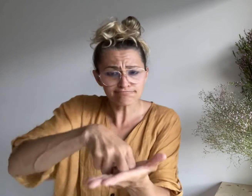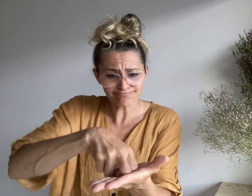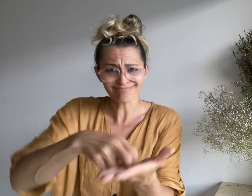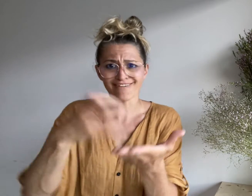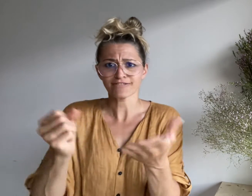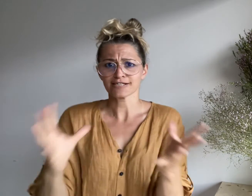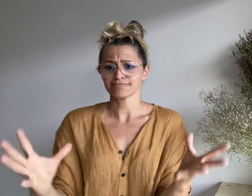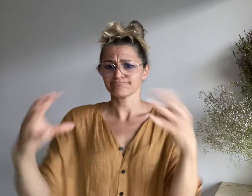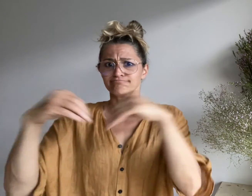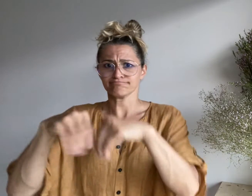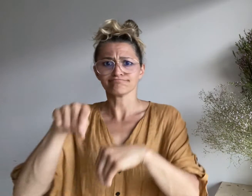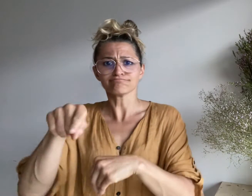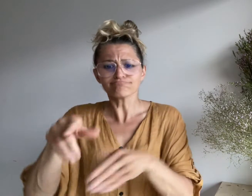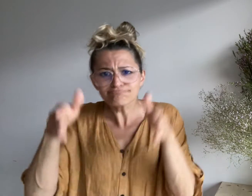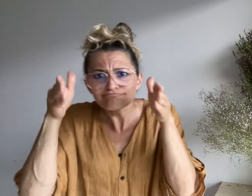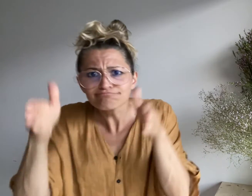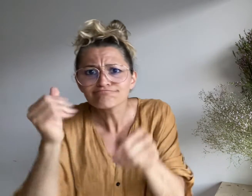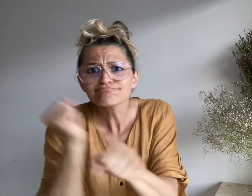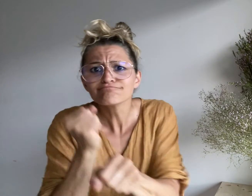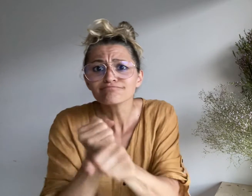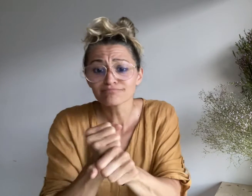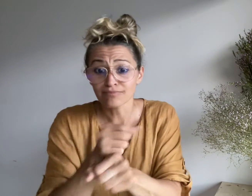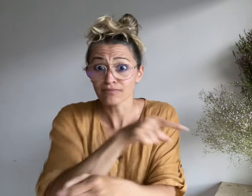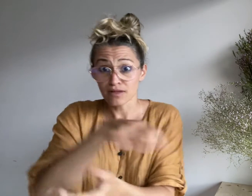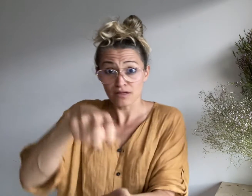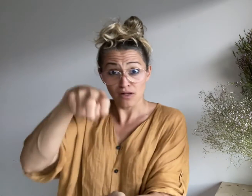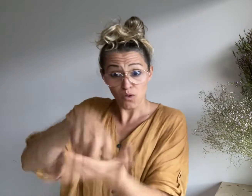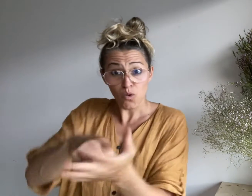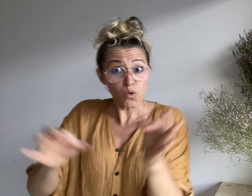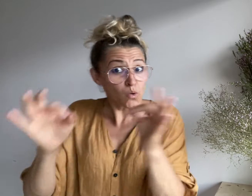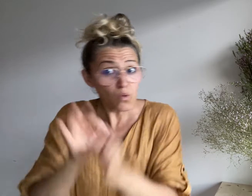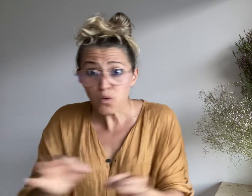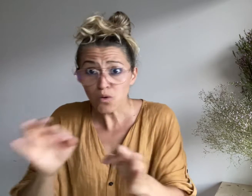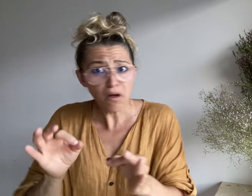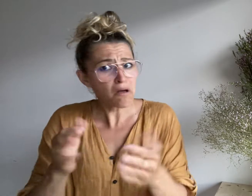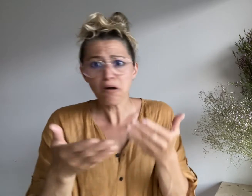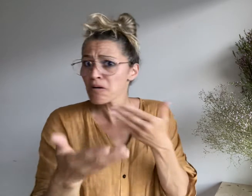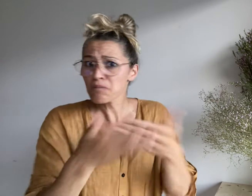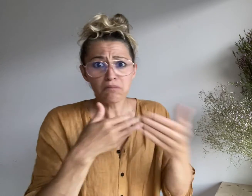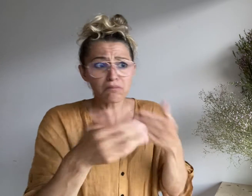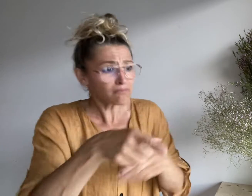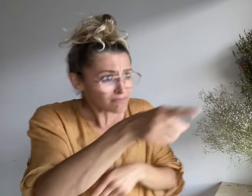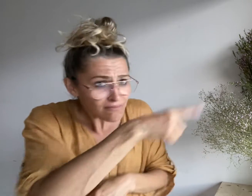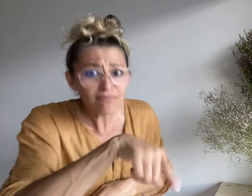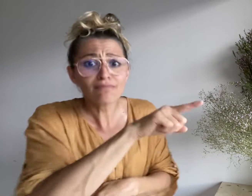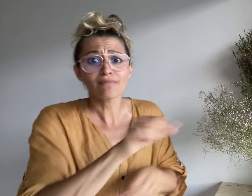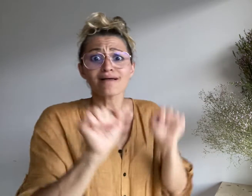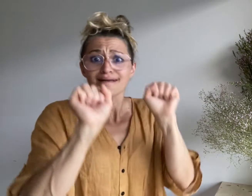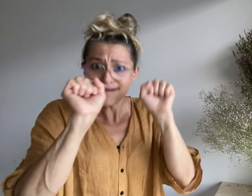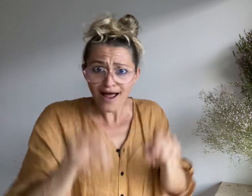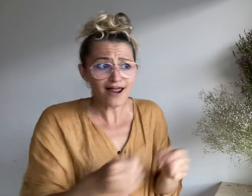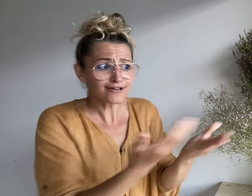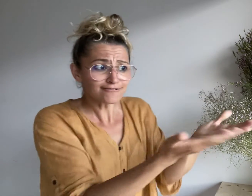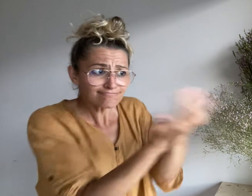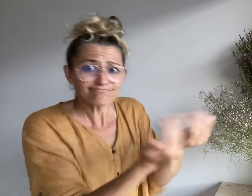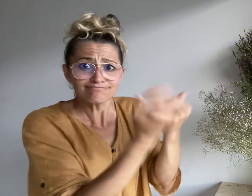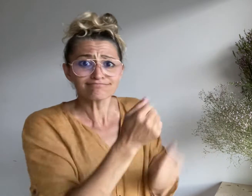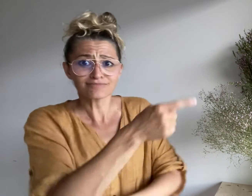is not registered with the department, they can still get